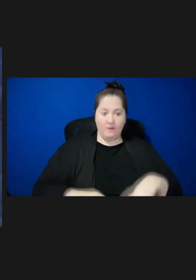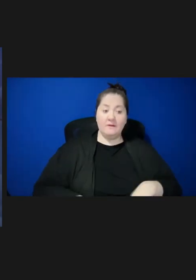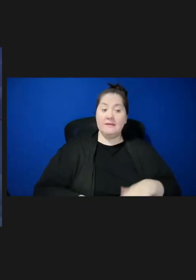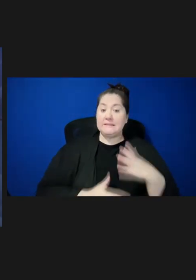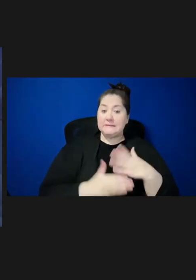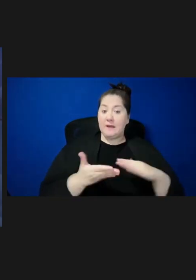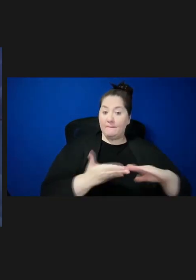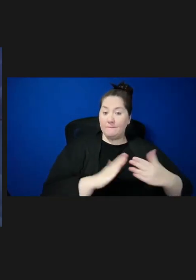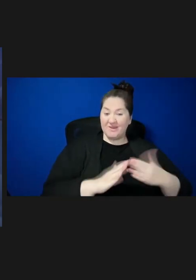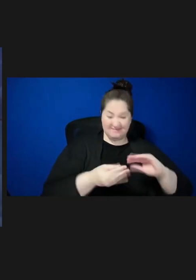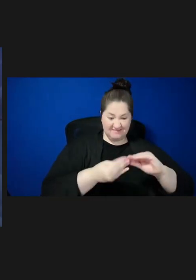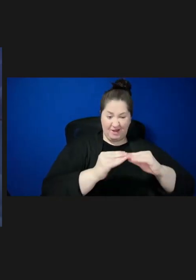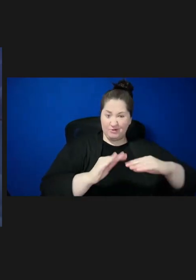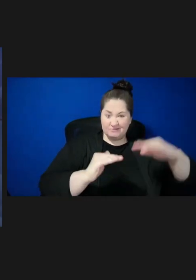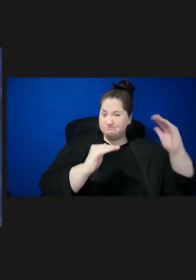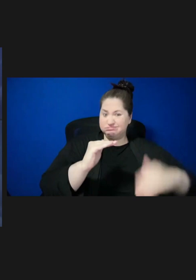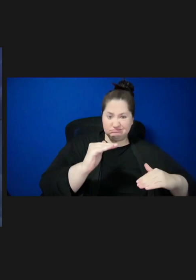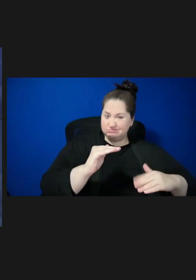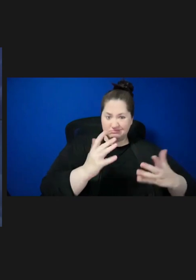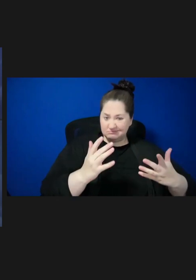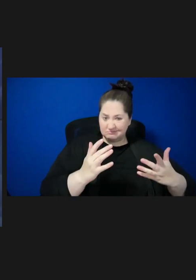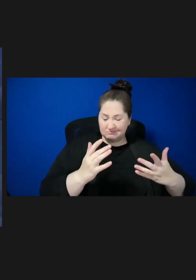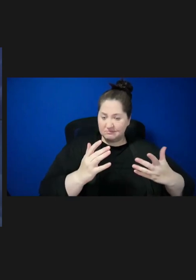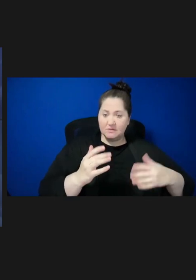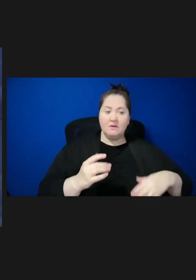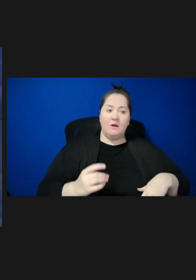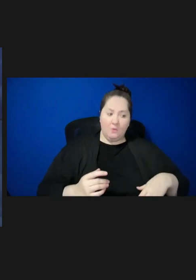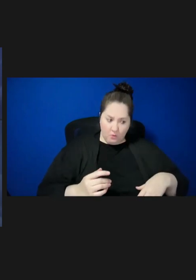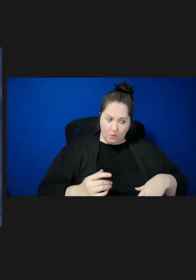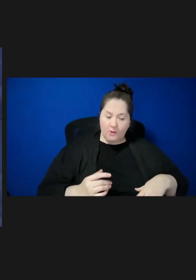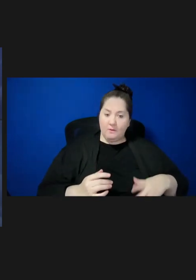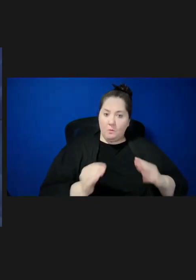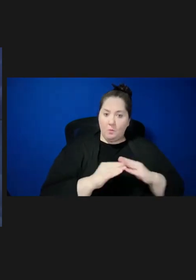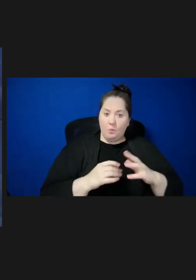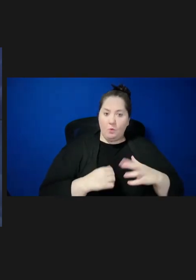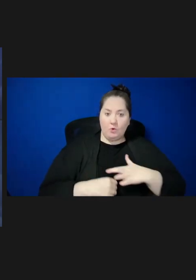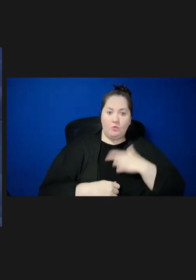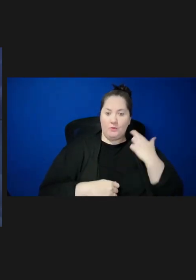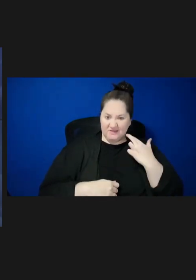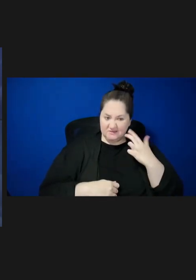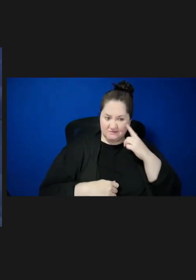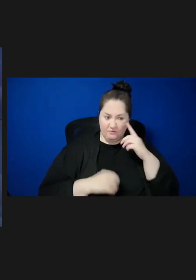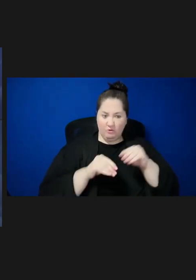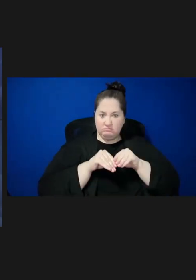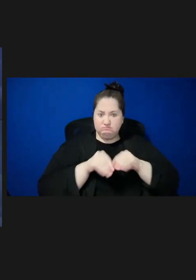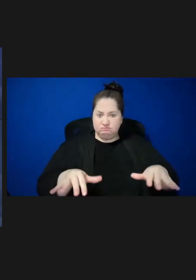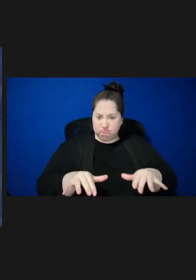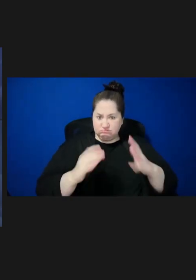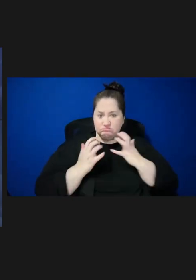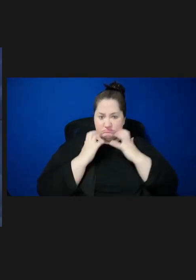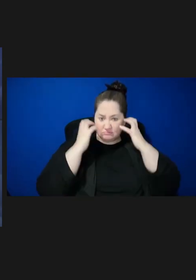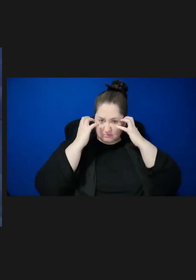lower vaccination coverage that puts them at greater risk for outbreaks. I look forward